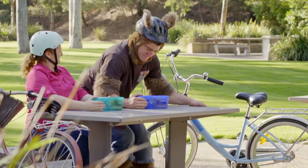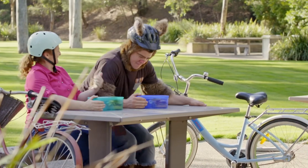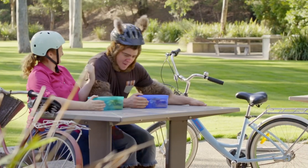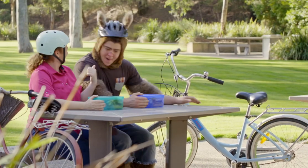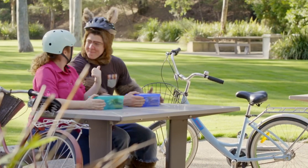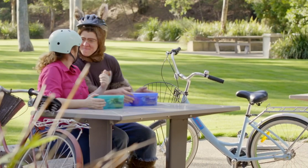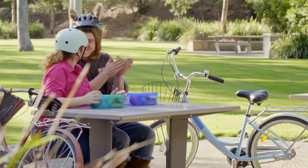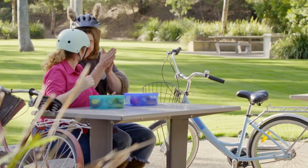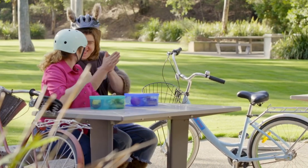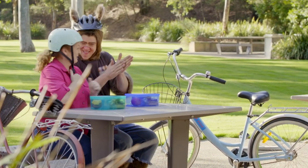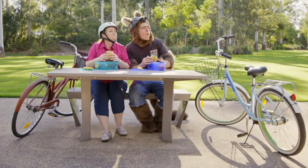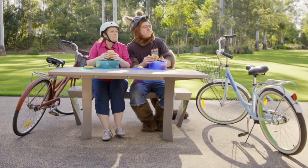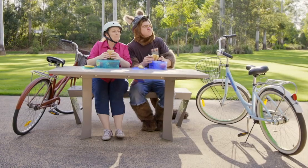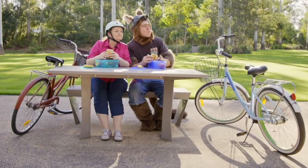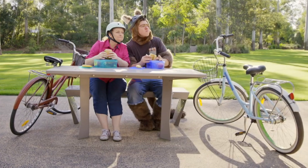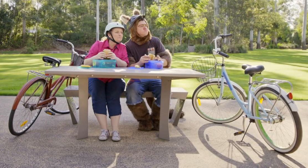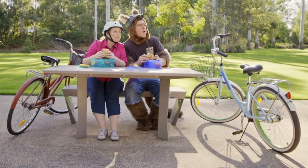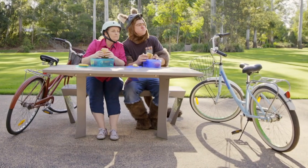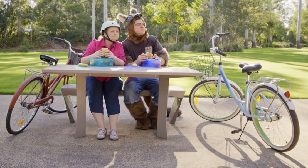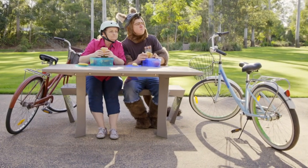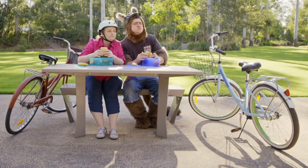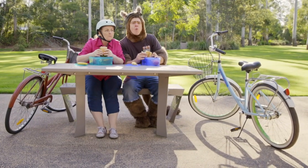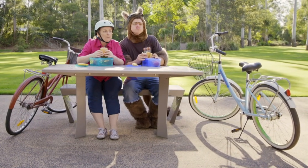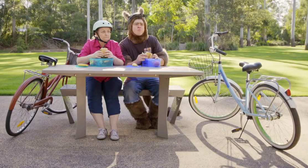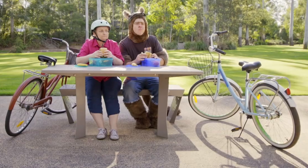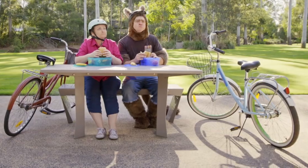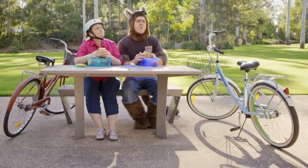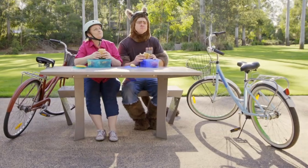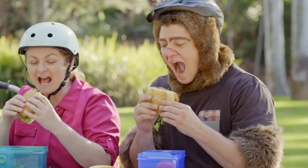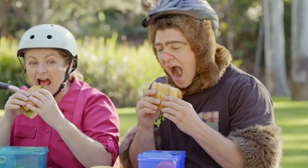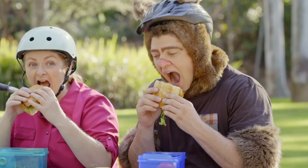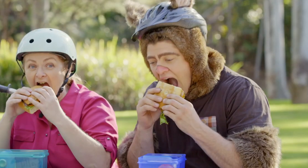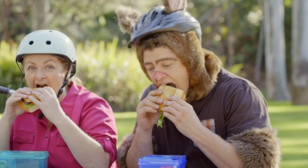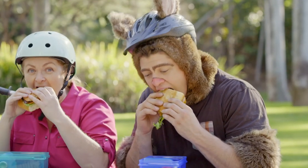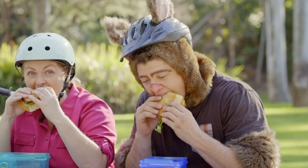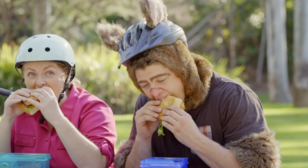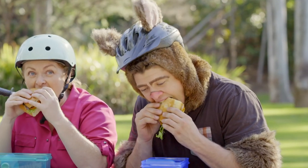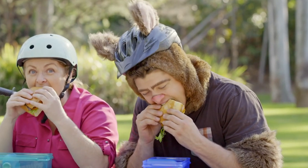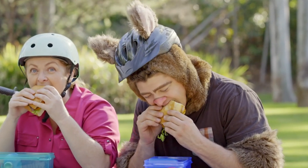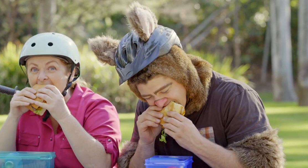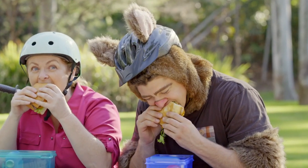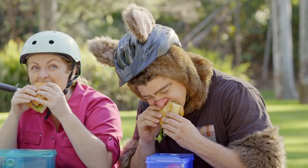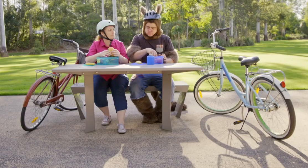This is great! Yeah! Mmm. Yum, yum, yum. Yum, yum. Om!